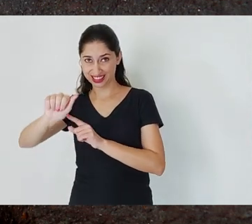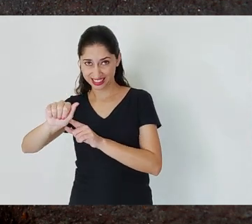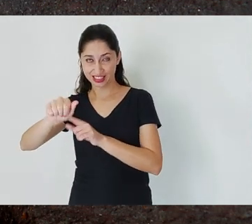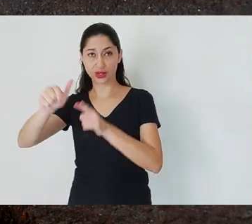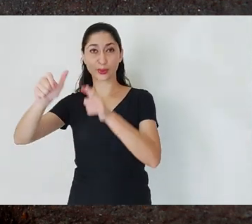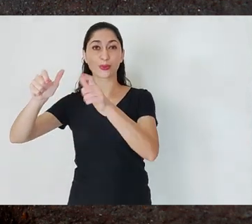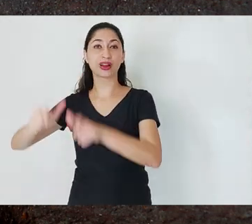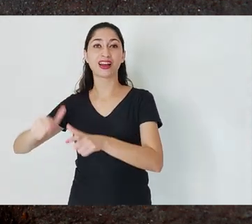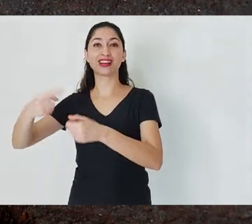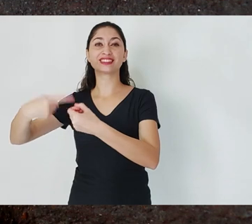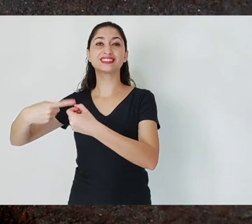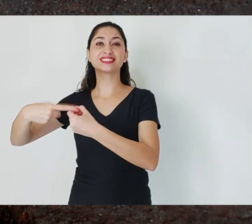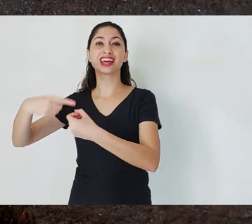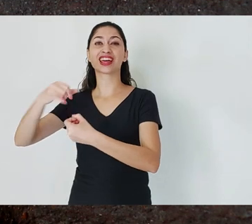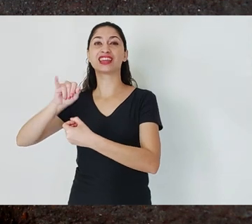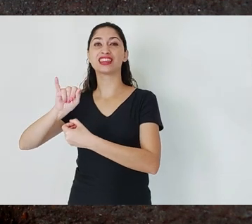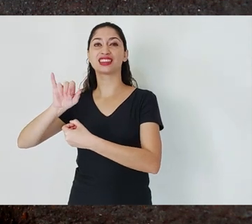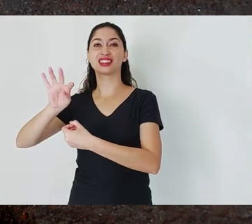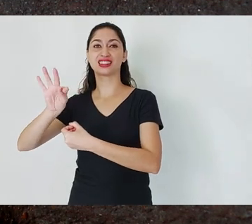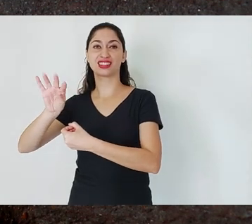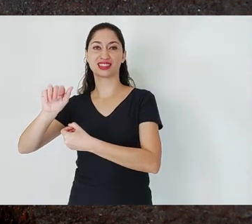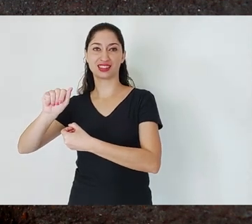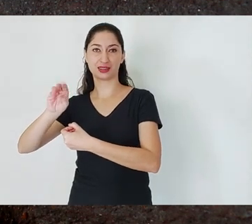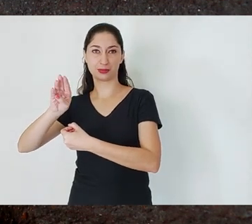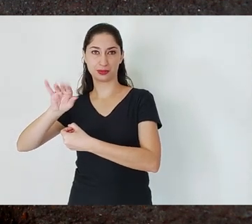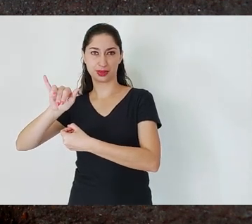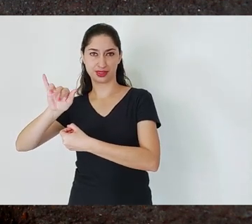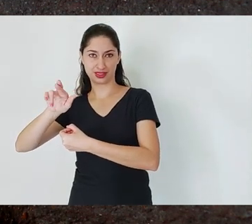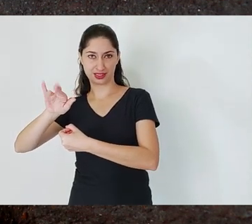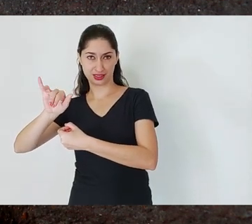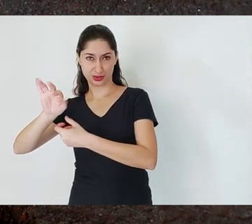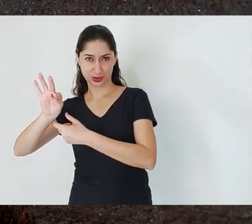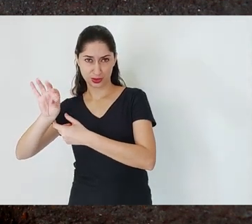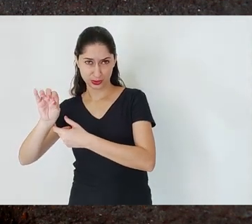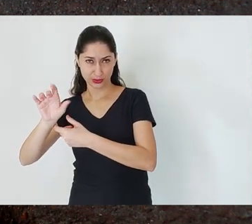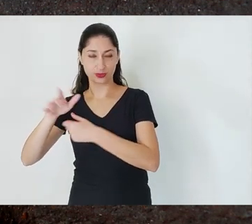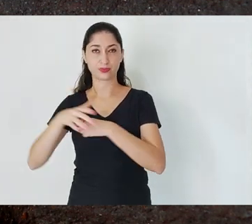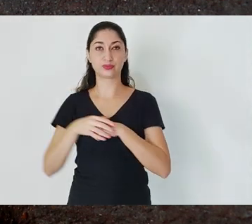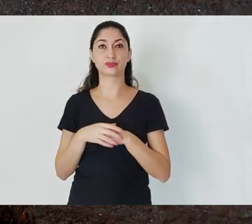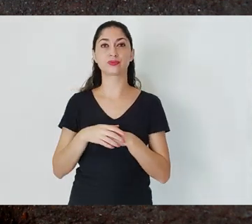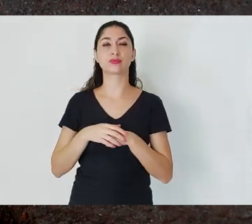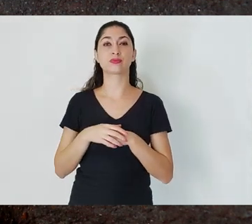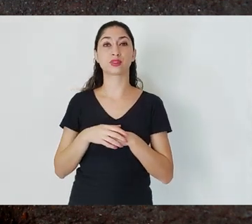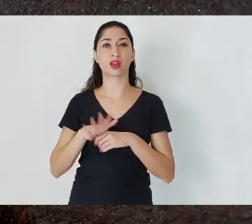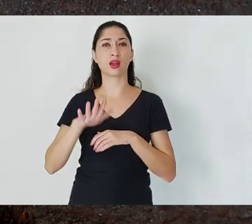small iron ore production plants. In the second half of the century,